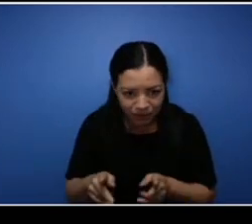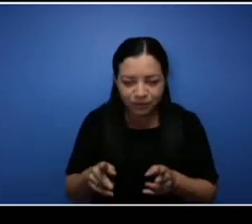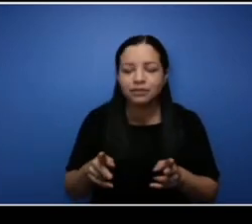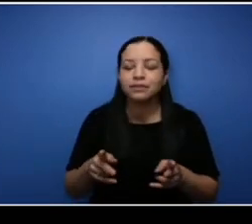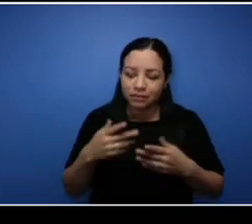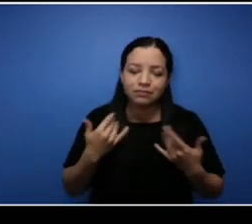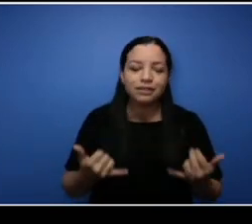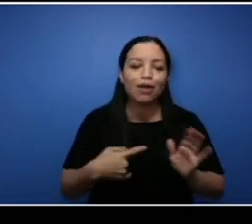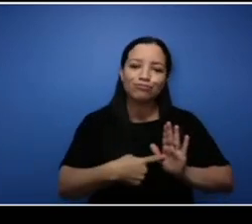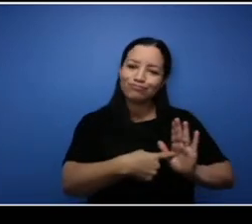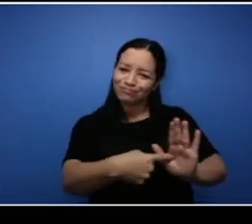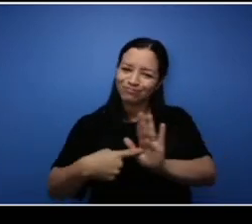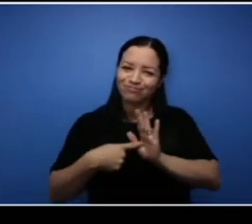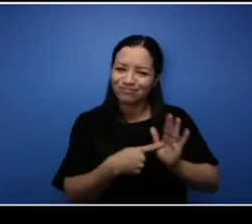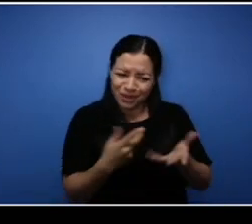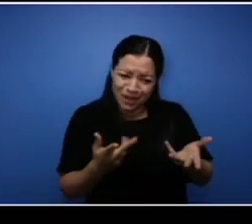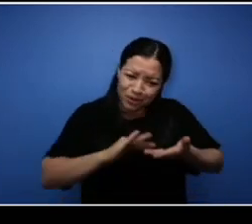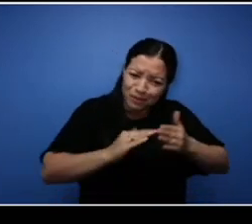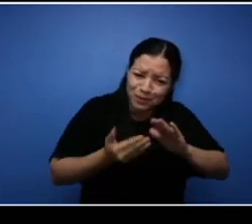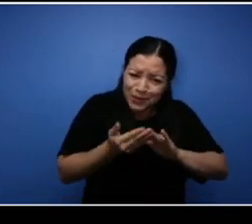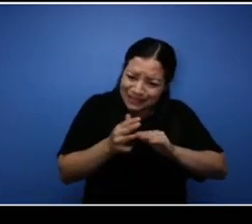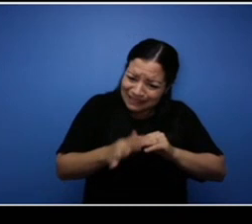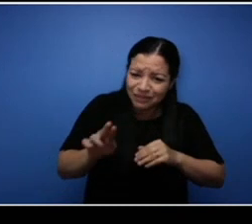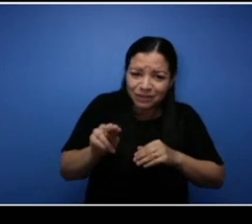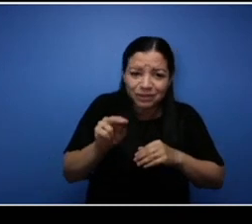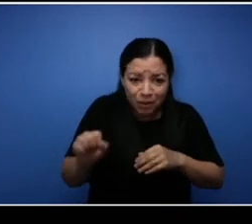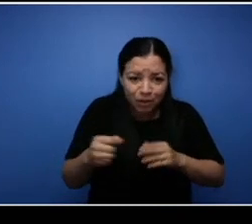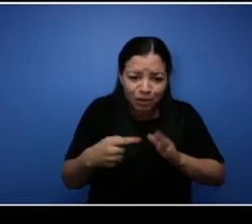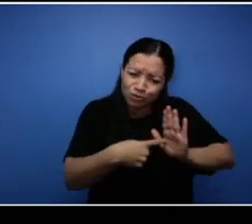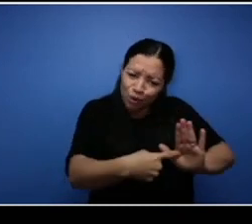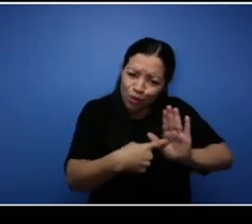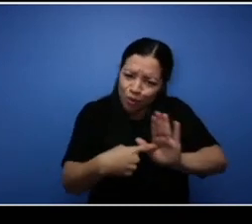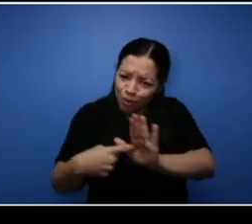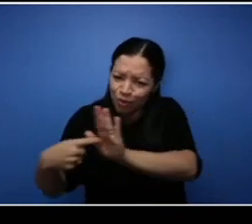communities doing great things and wanted to give them a platform to discuss their stories